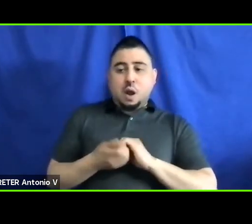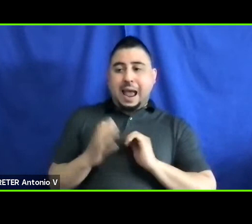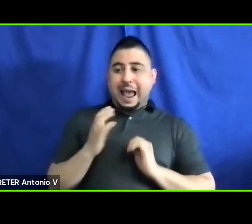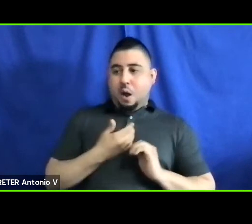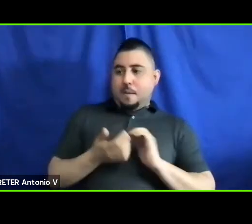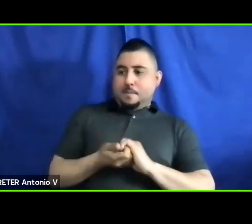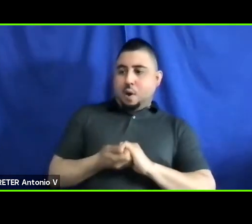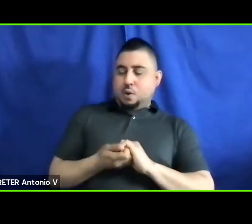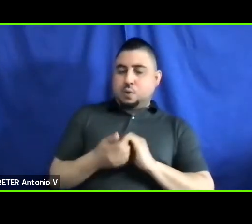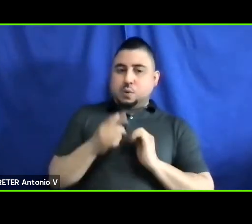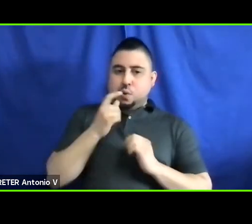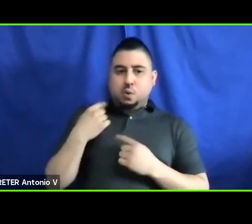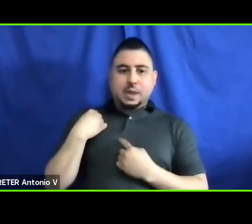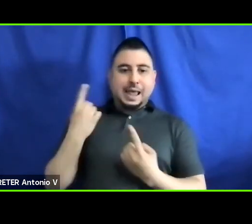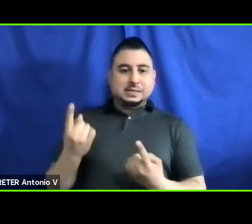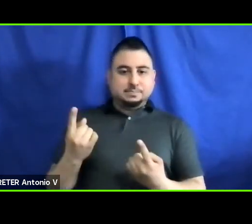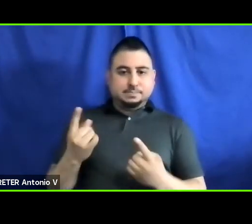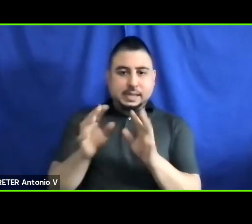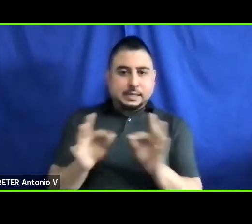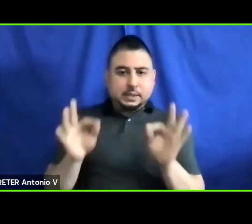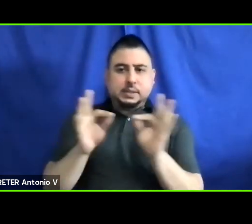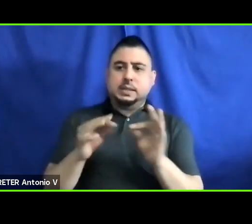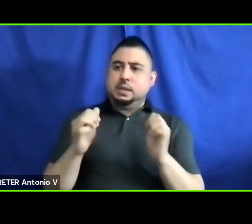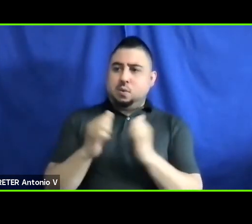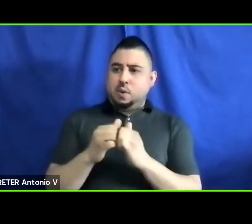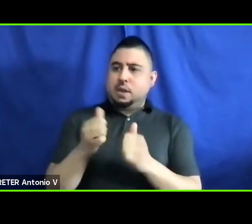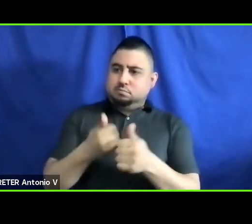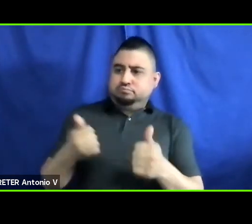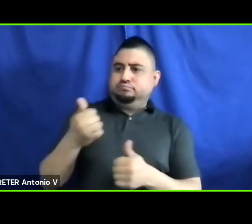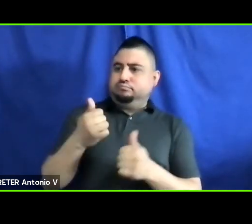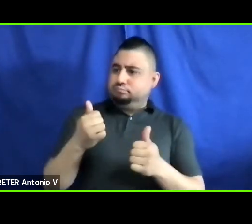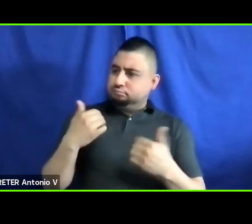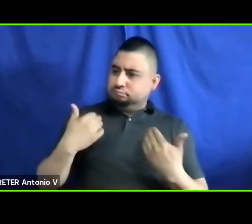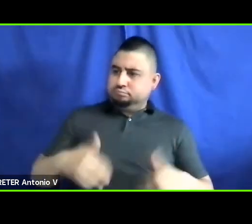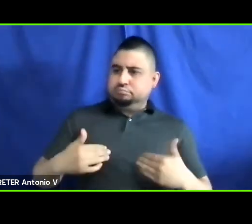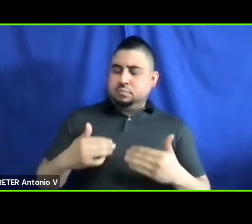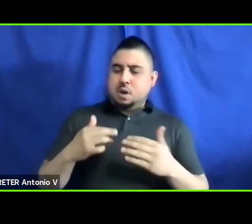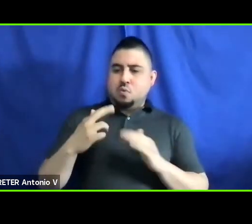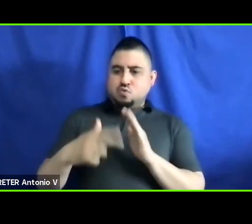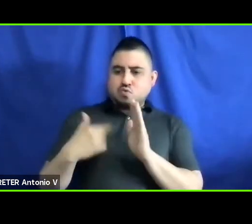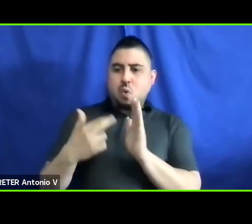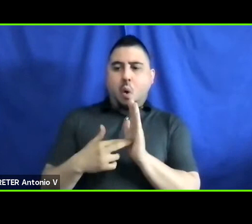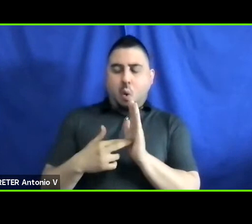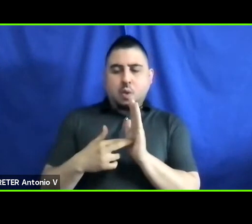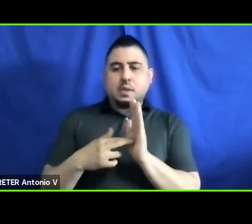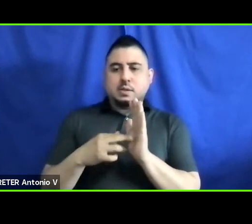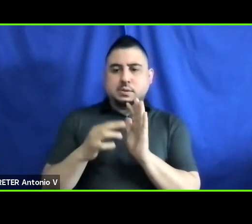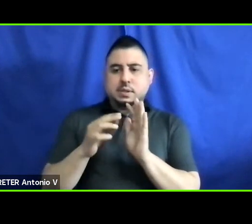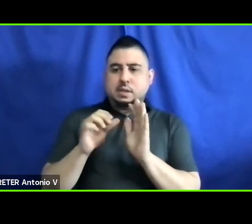been -- key in this conversation, who has taken a big role in, in making sure this conversation